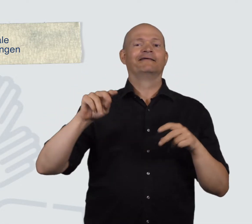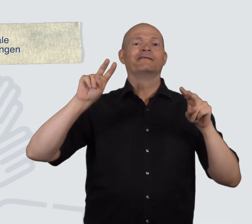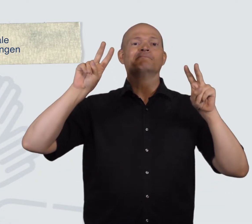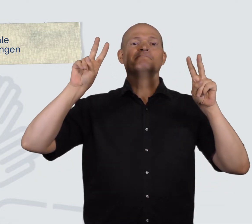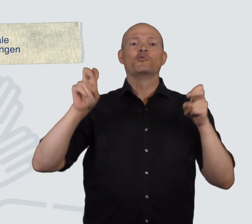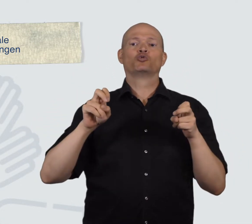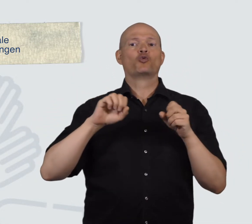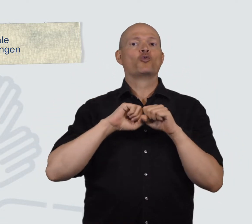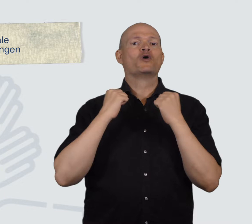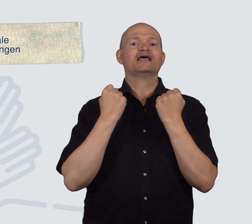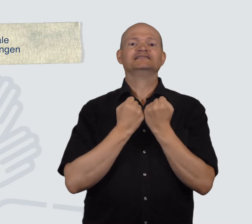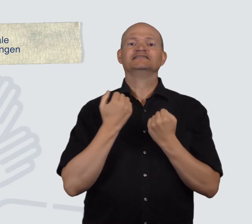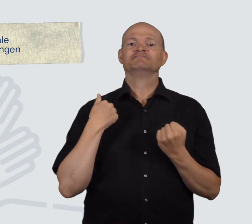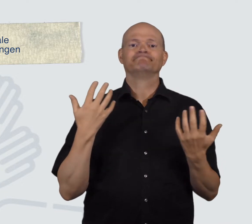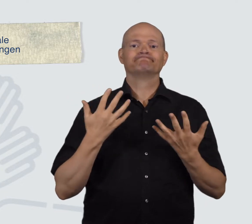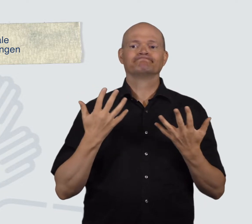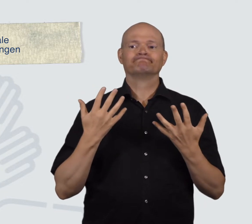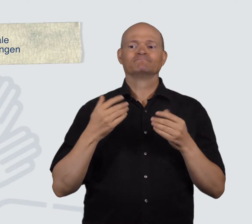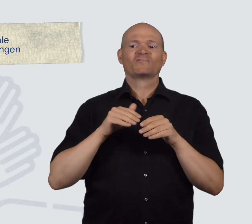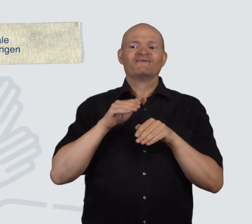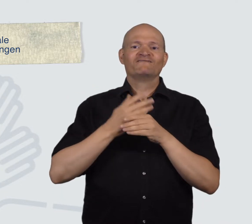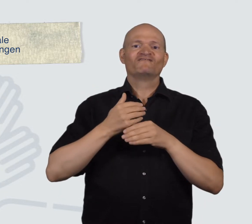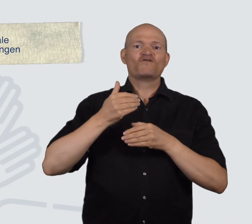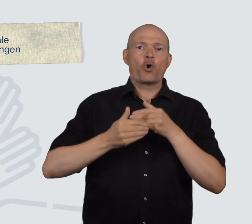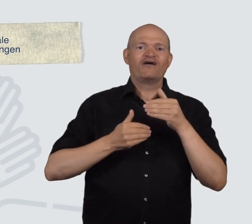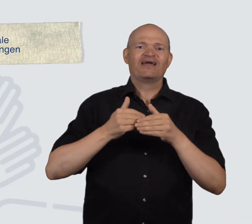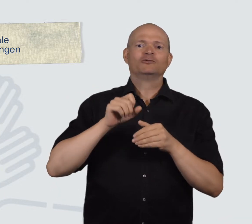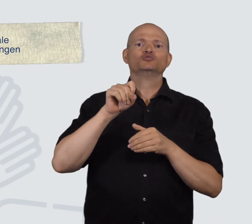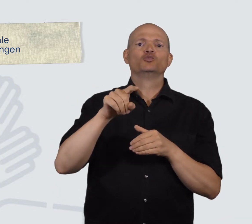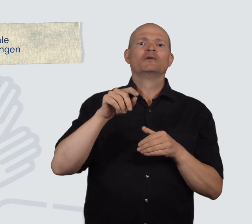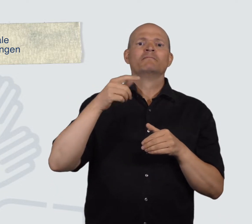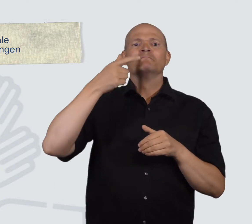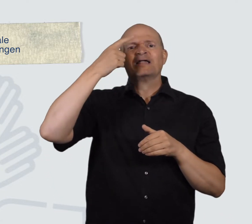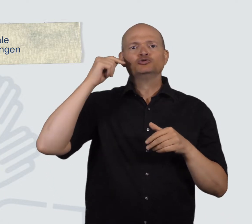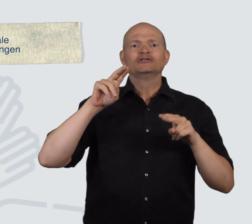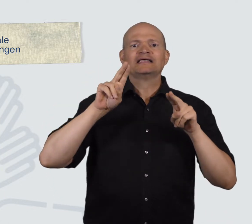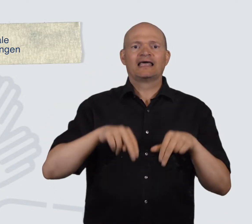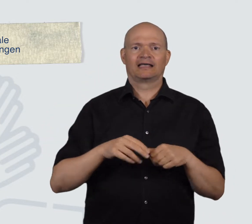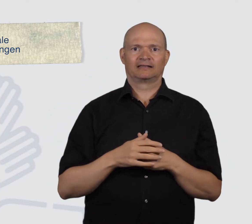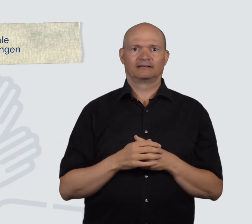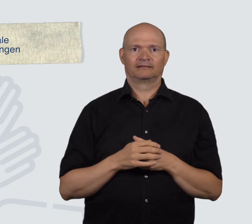The motto of the Congress was “Towards human rights”